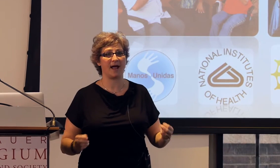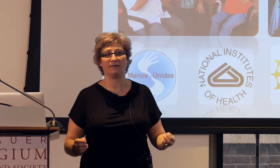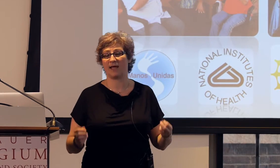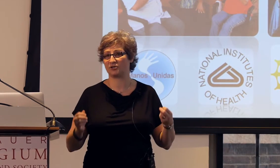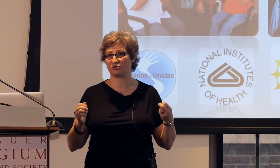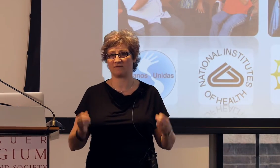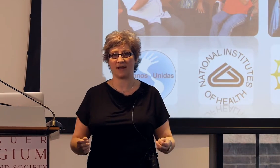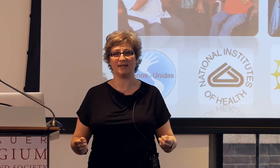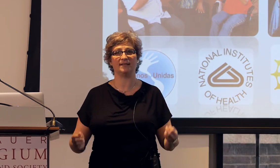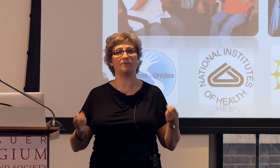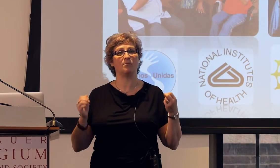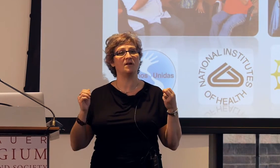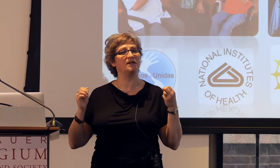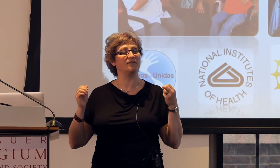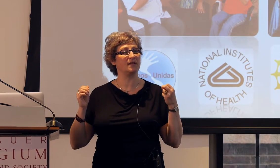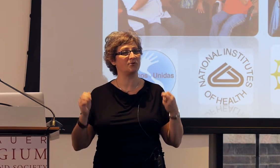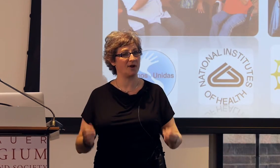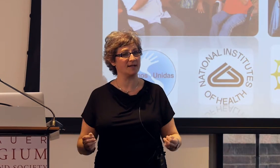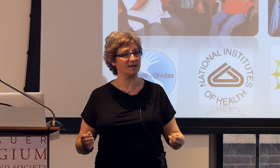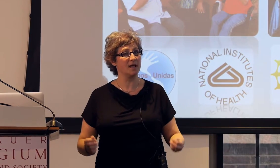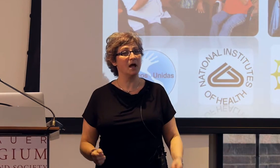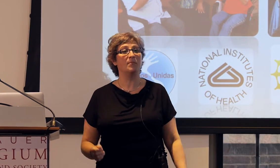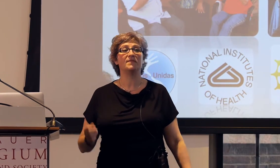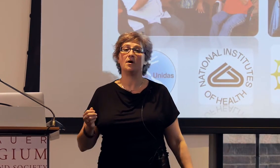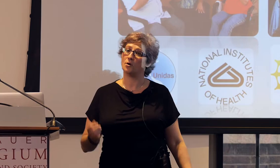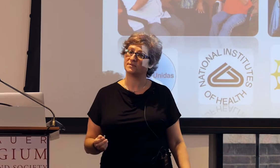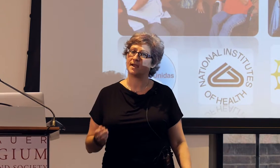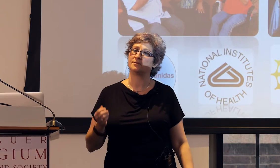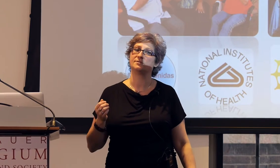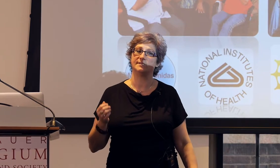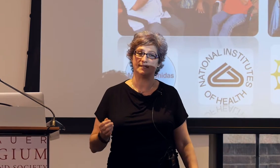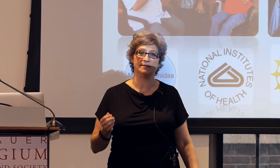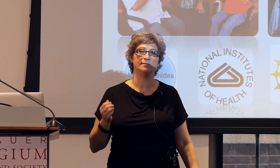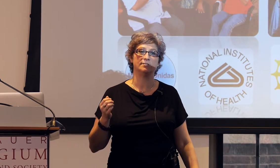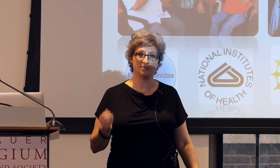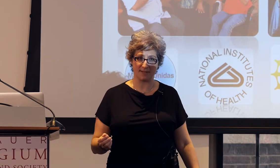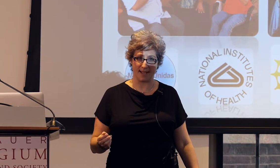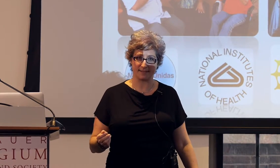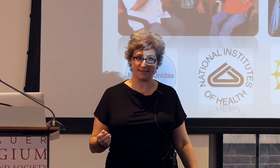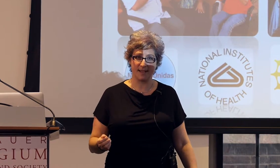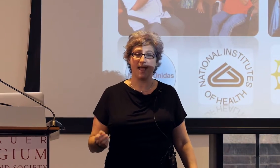like charades and we would've given them credit, but the homesigners didn't do that